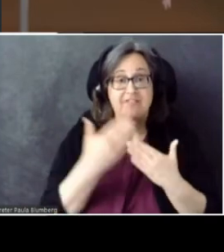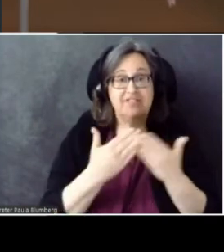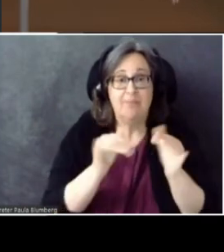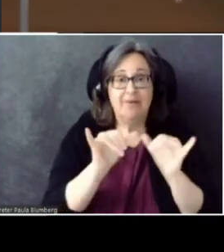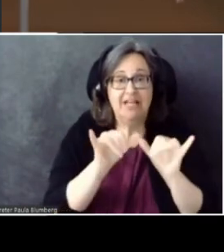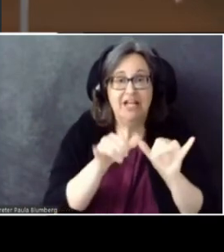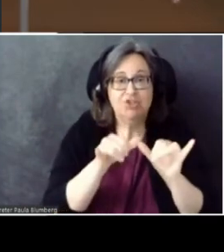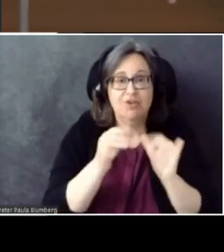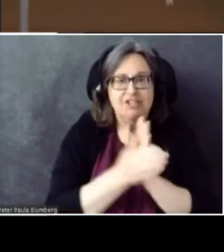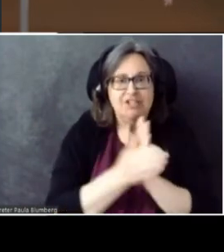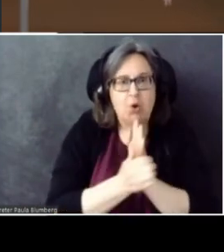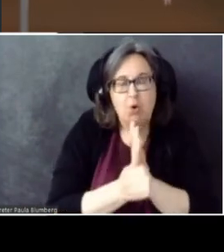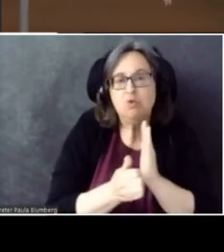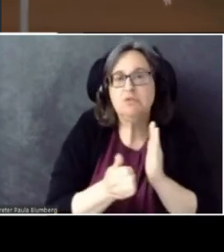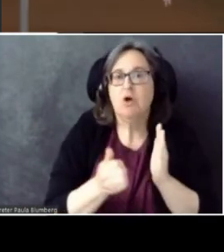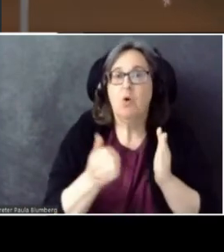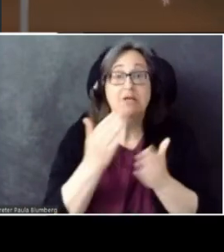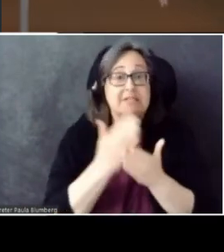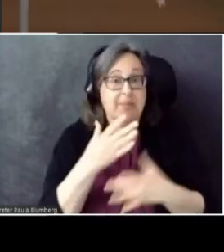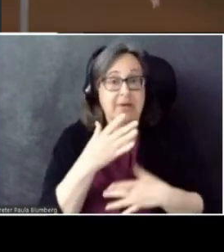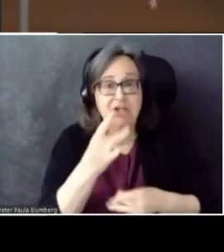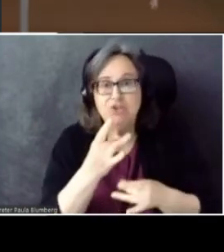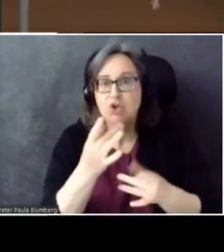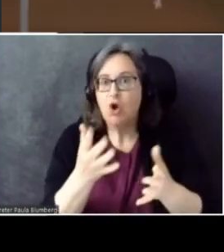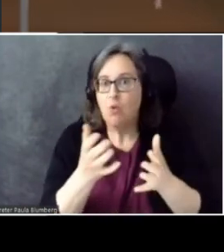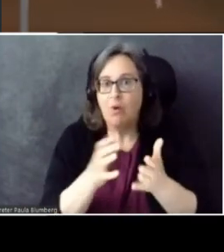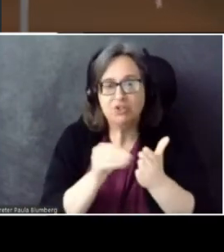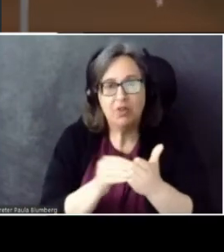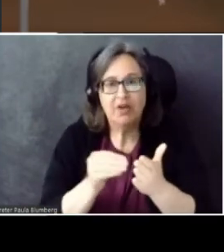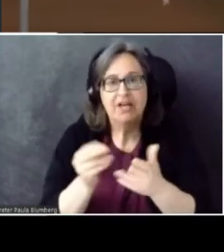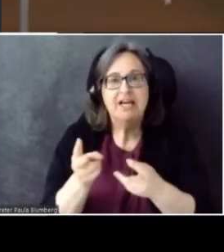or wants to learn: Take what I've taught you today. You're now coding experts.